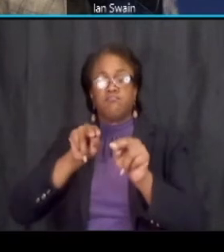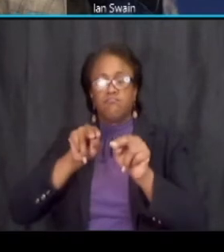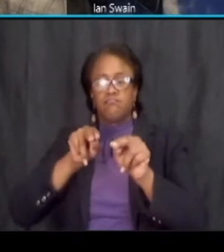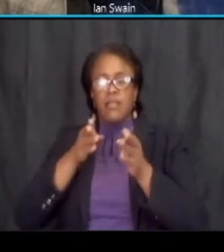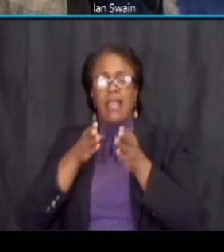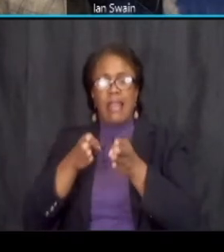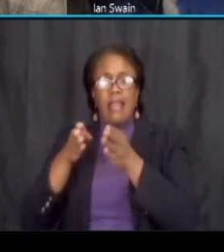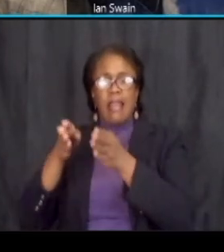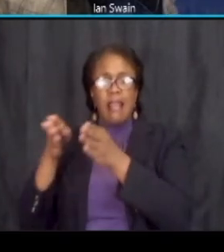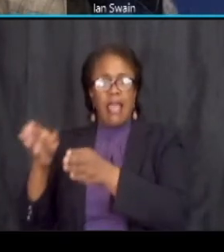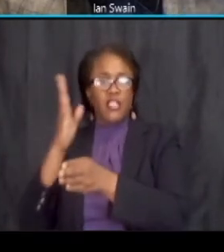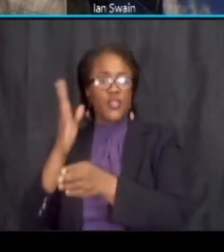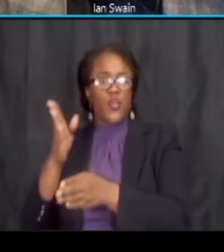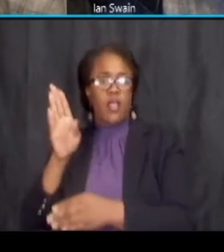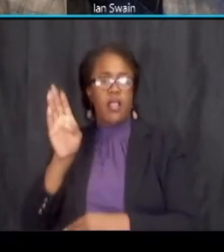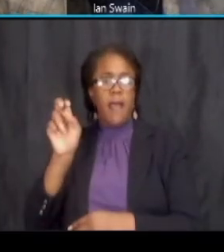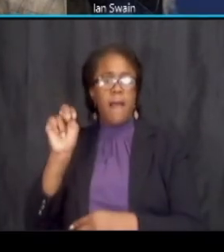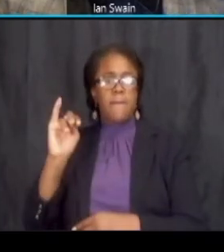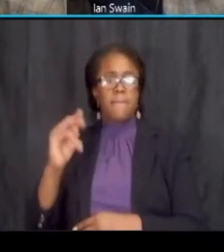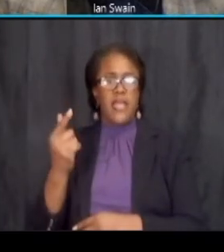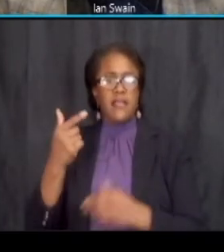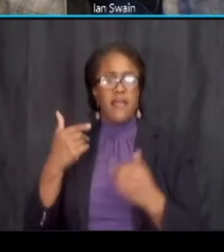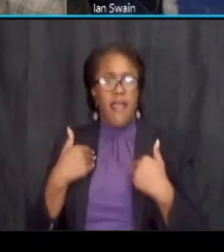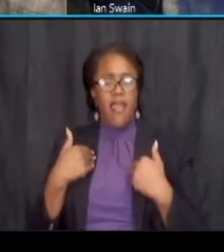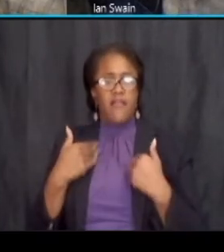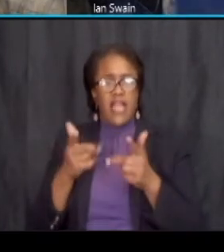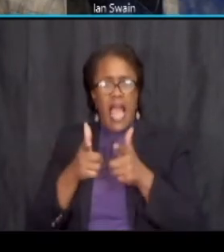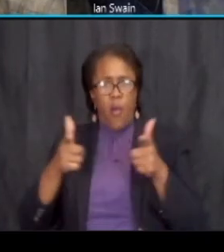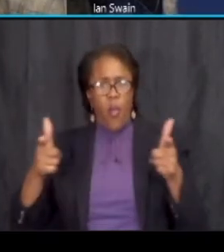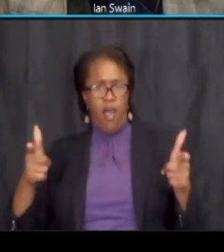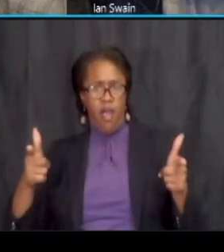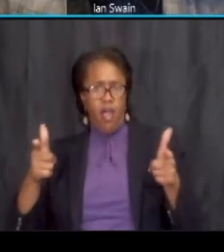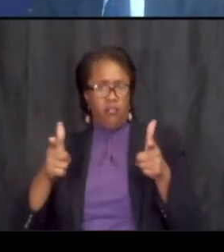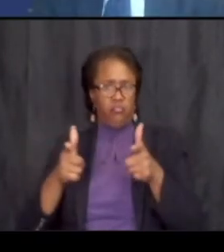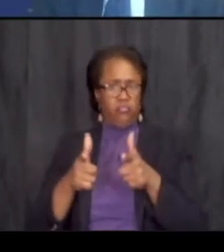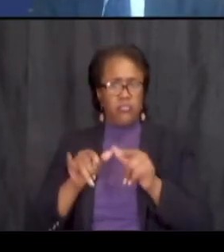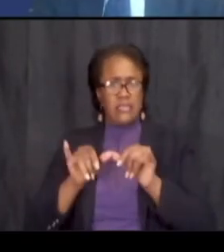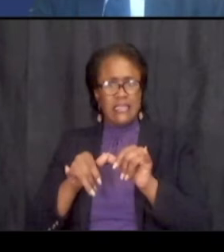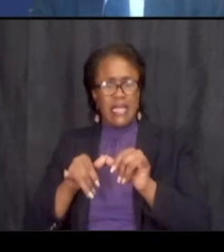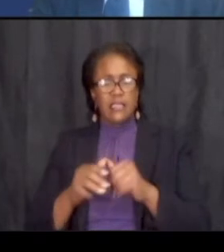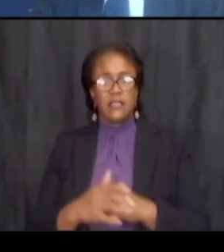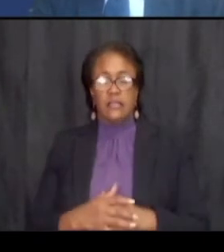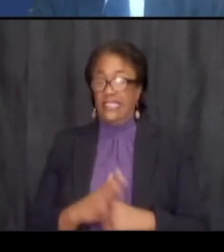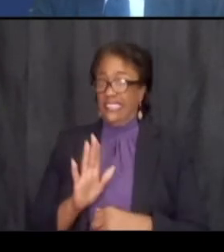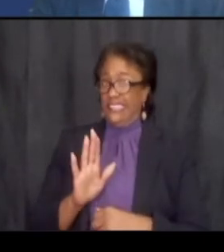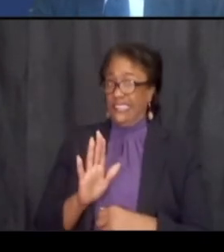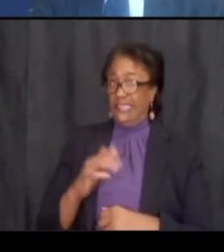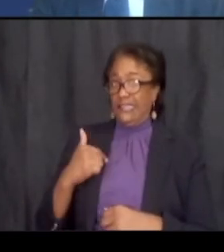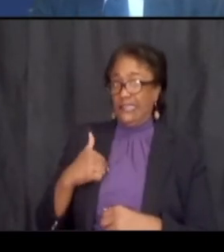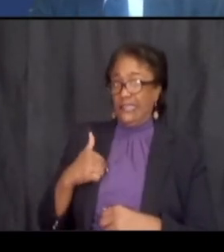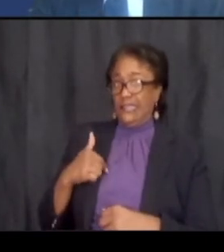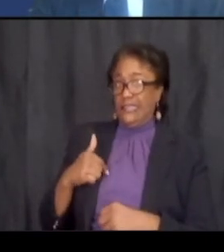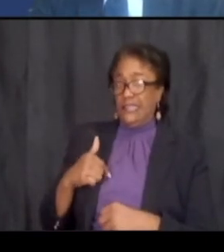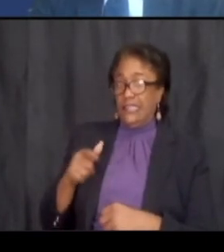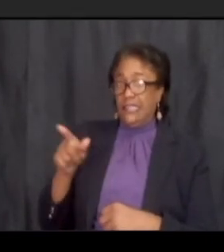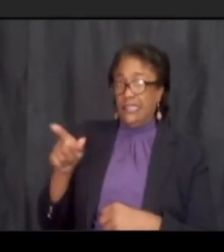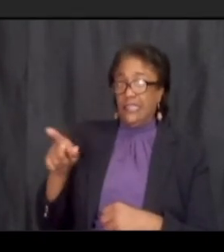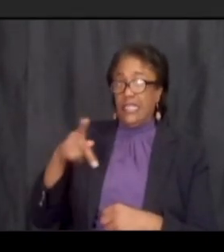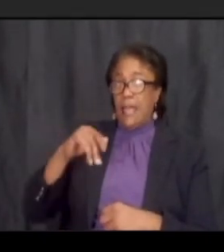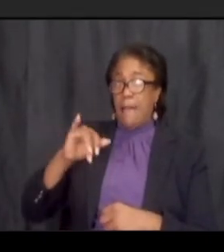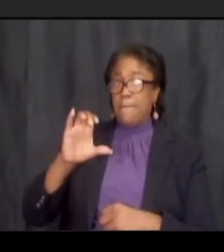wide will each travel lane be i'm gonna refer that to our lead designer prakash